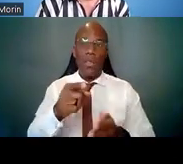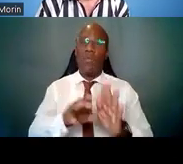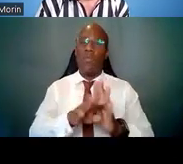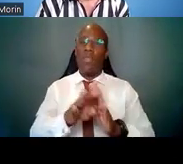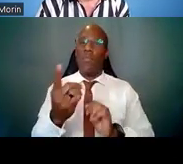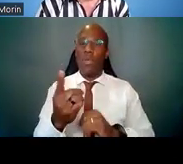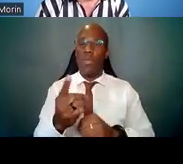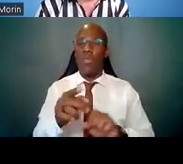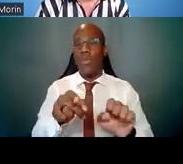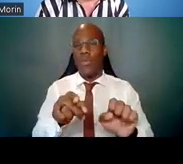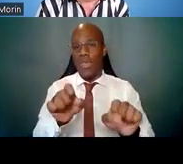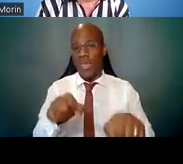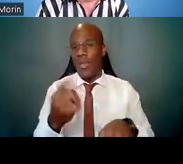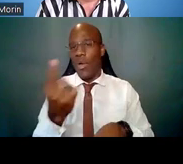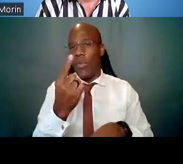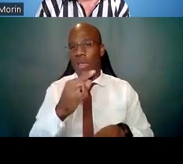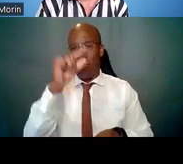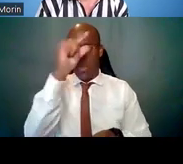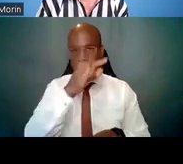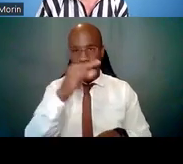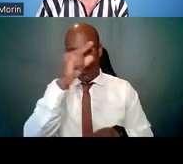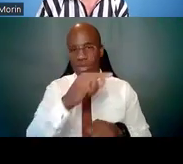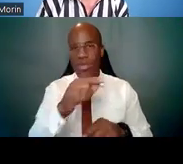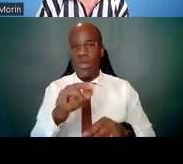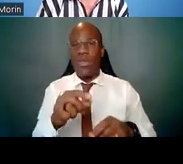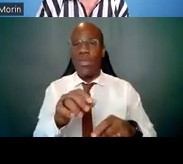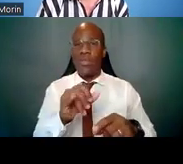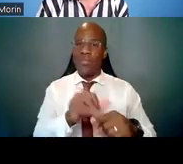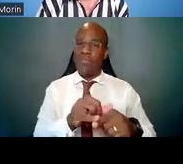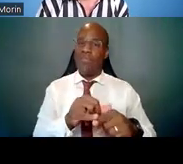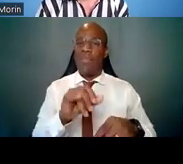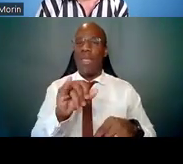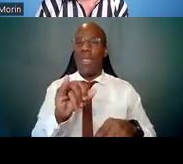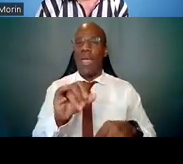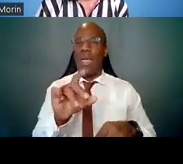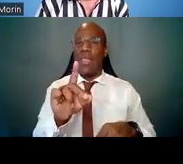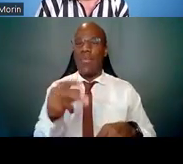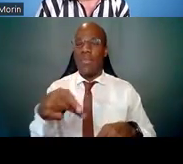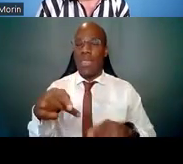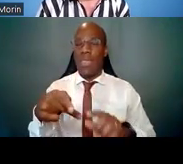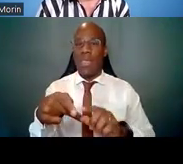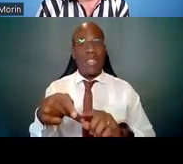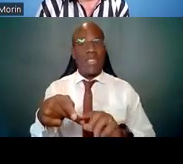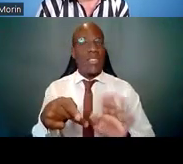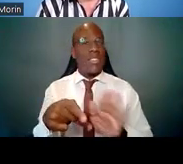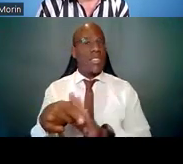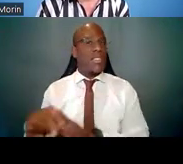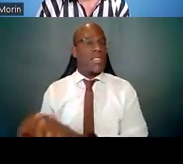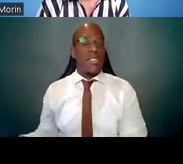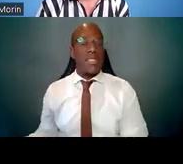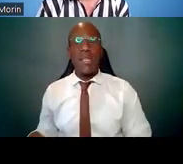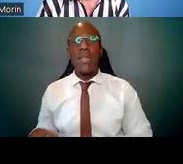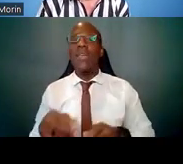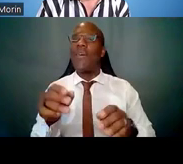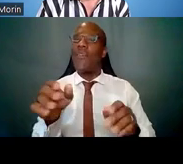"Individual Development Plans" -- don't Google "IDP," because you'll get something completely different -- to find one that suits your needs,